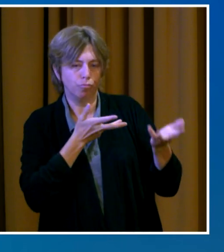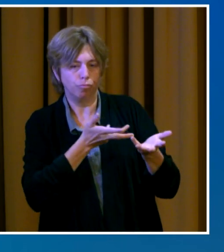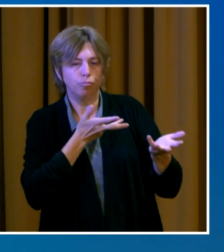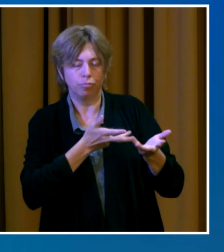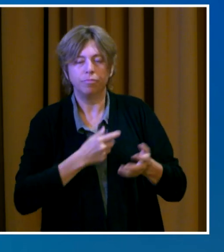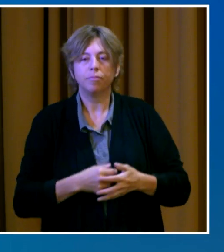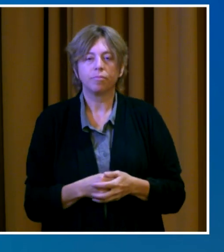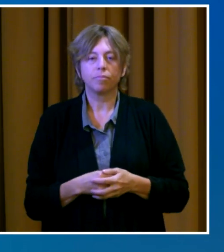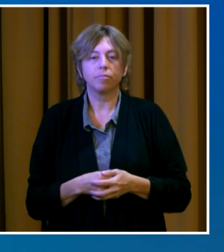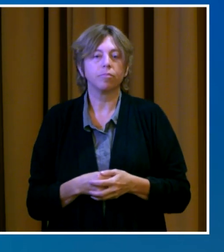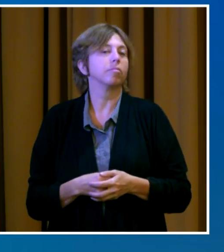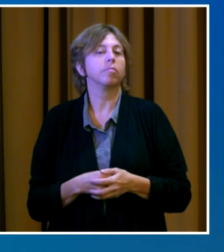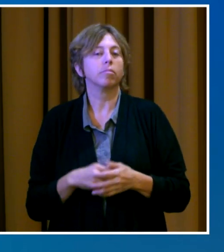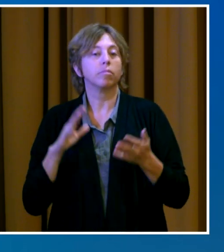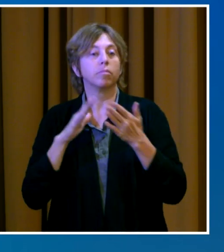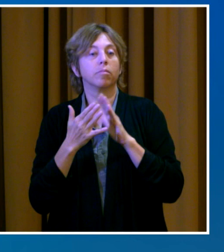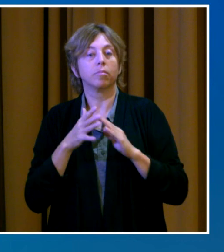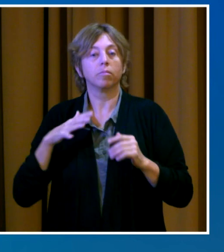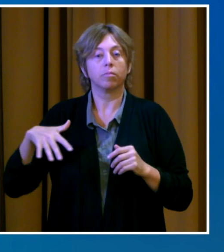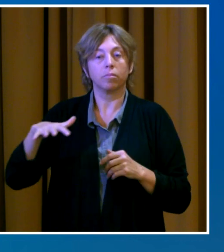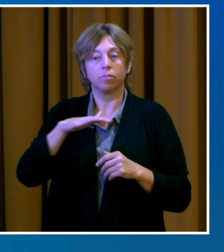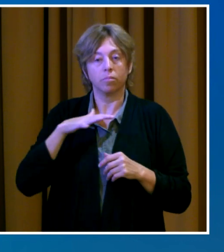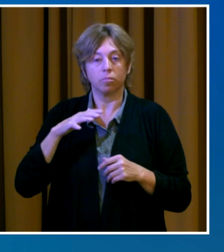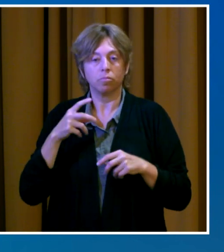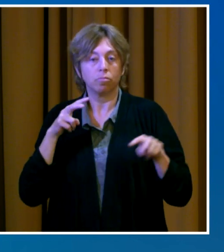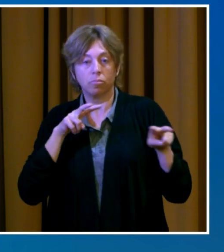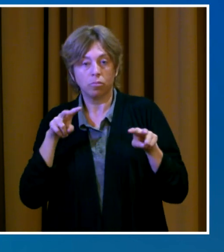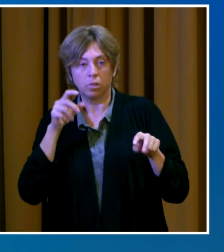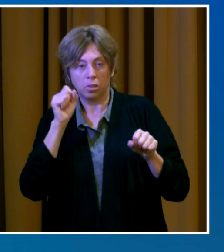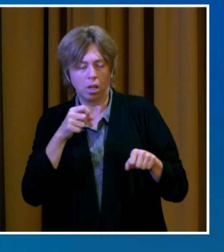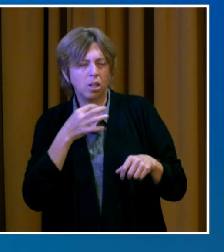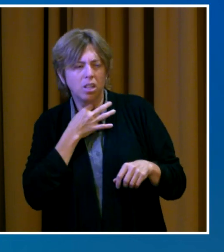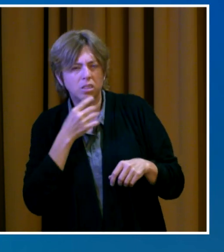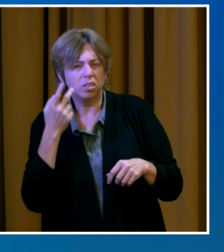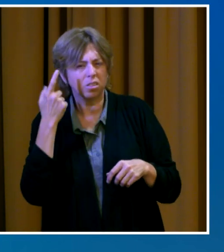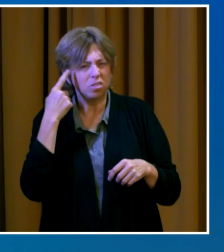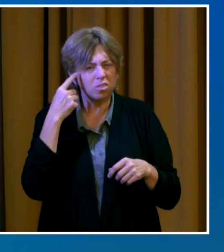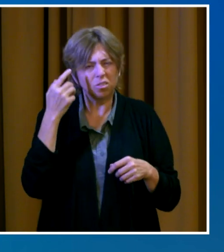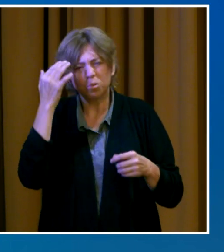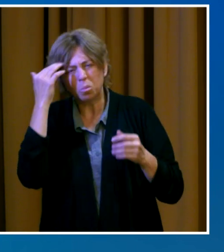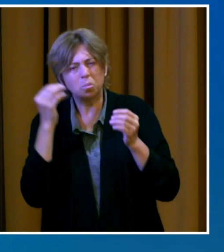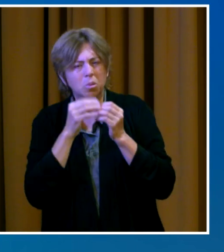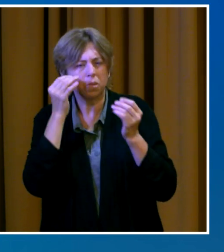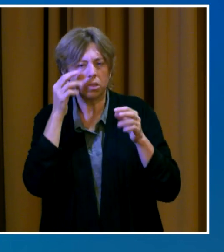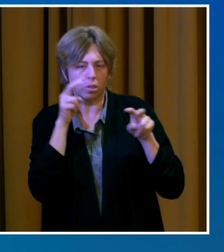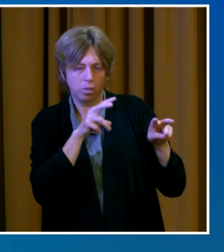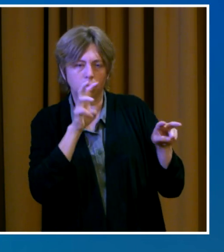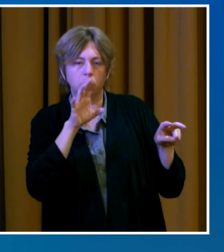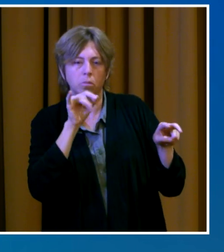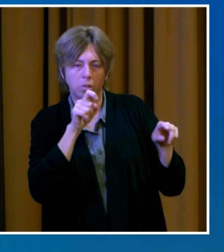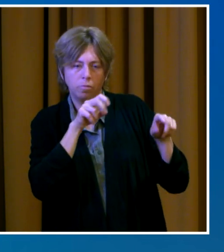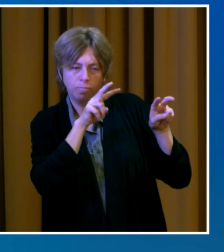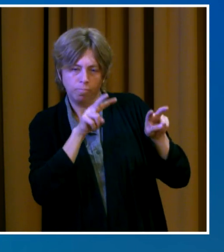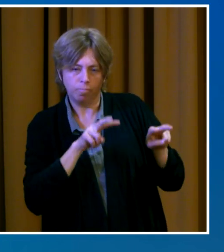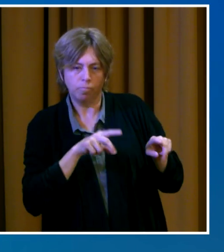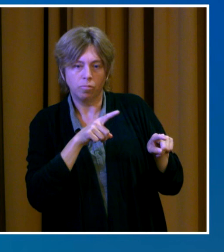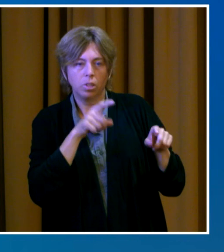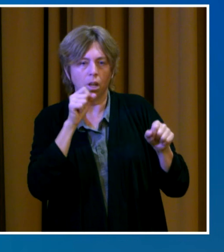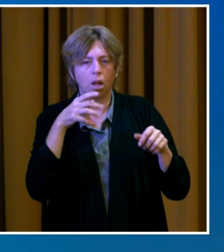and meeting agendas and register to speak to Council in person or through Zoom at the link on the screen.